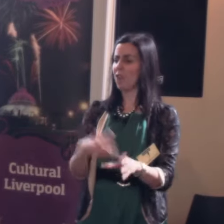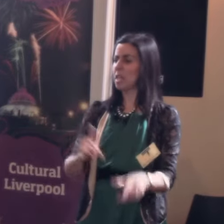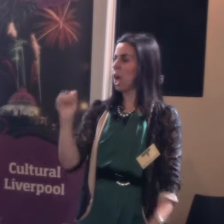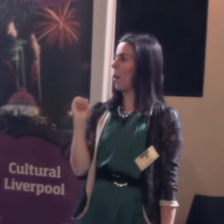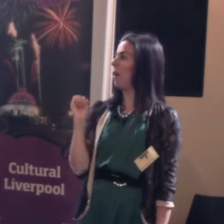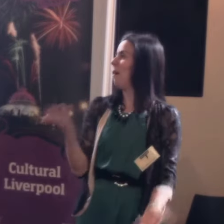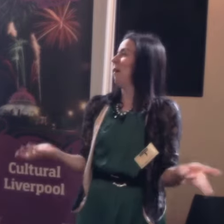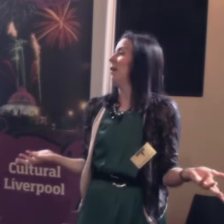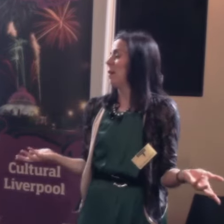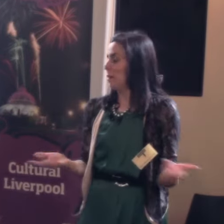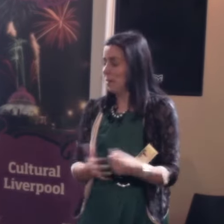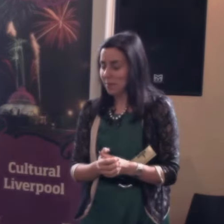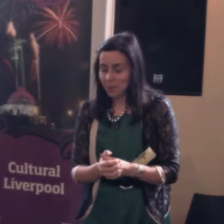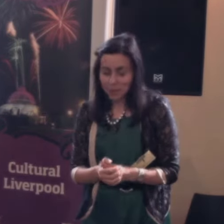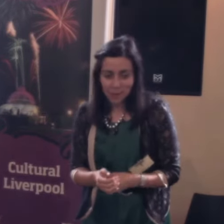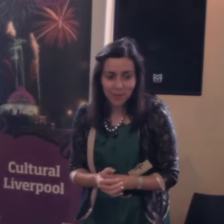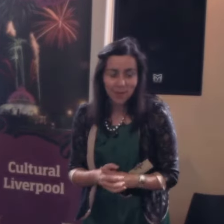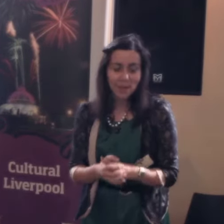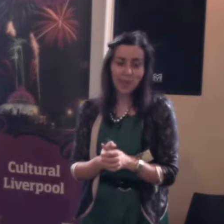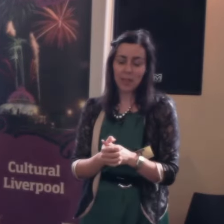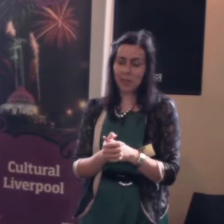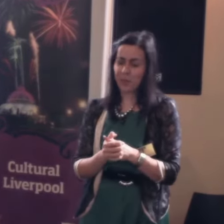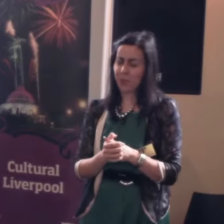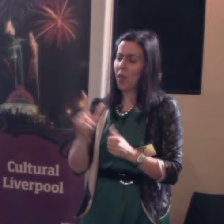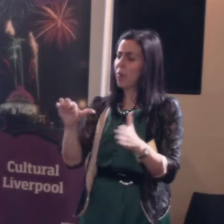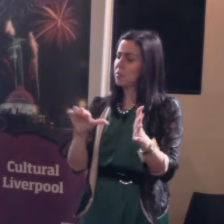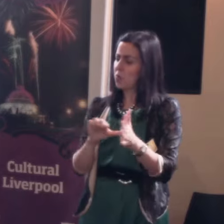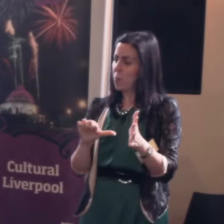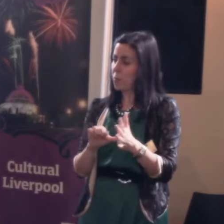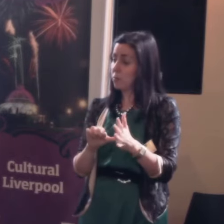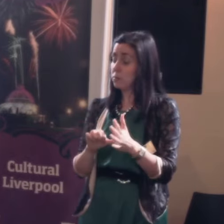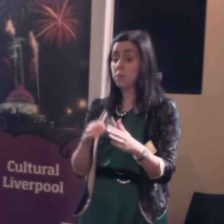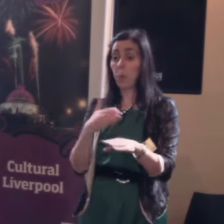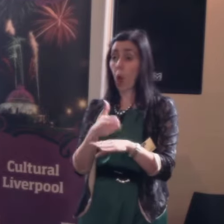and, there's a slight problem there if the employer won't give you the job